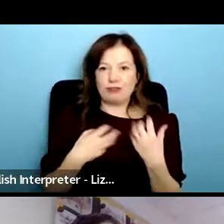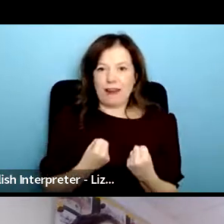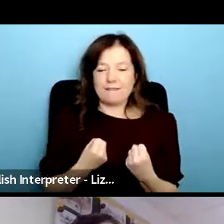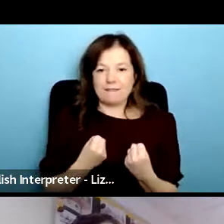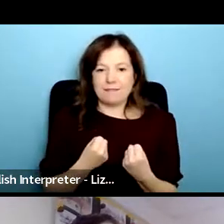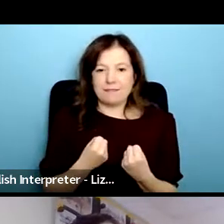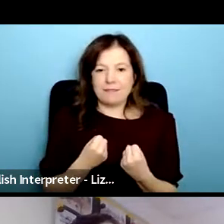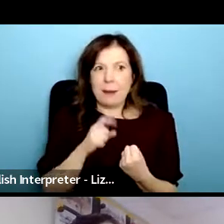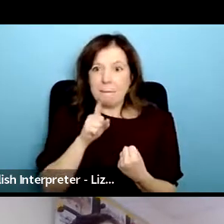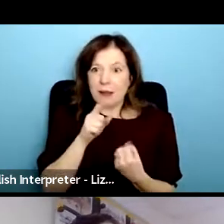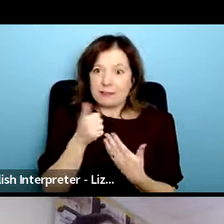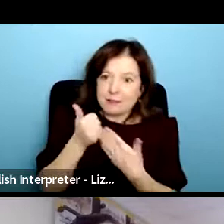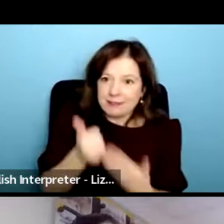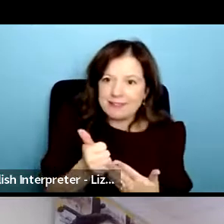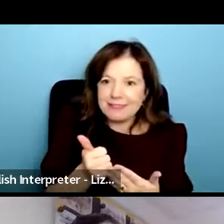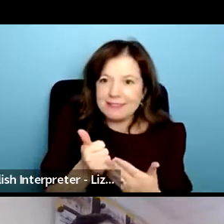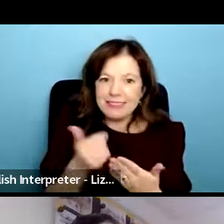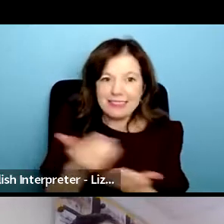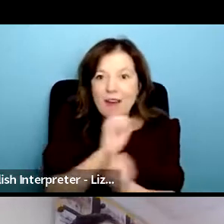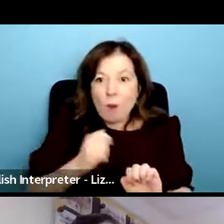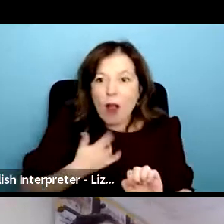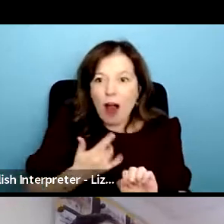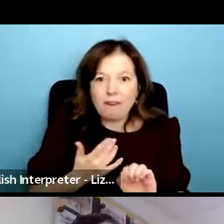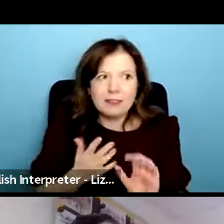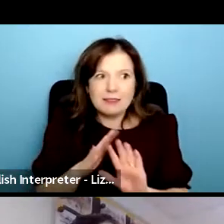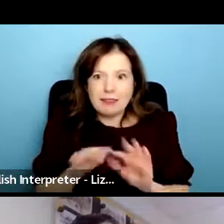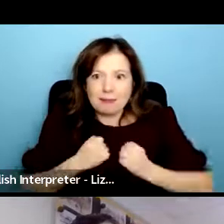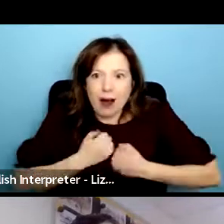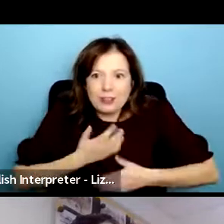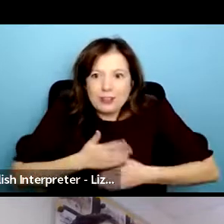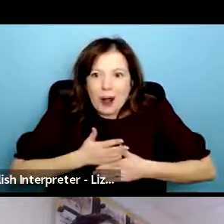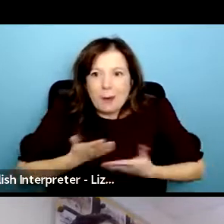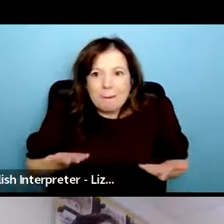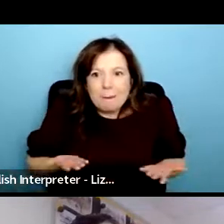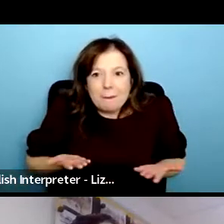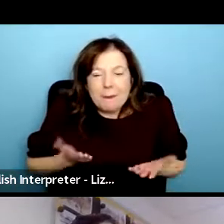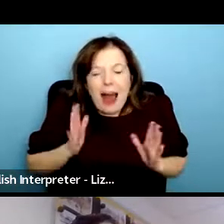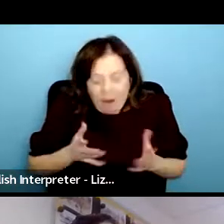life but it's also not our job to save your life and recognizing that but then also who like whose